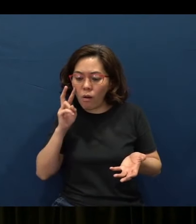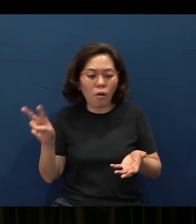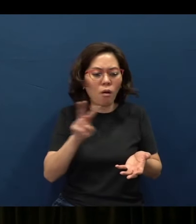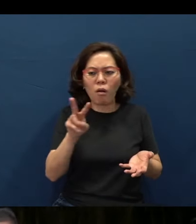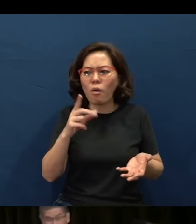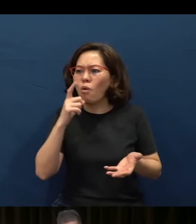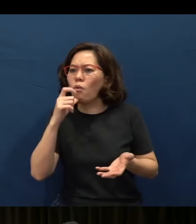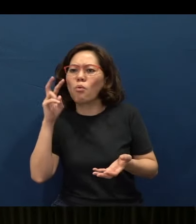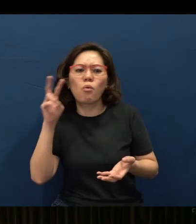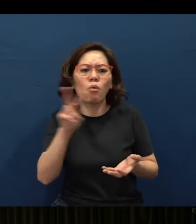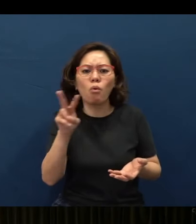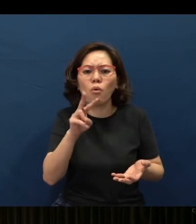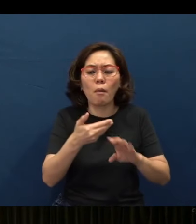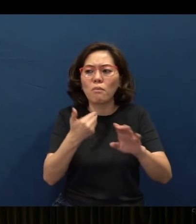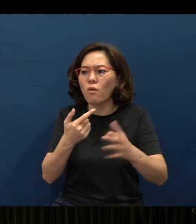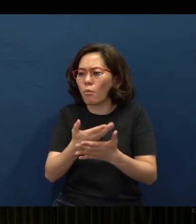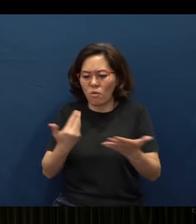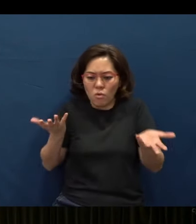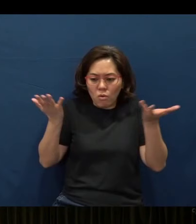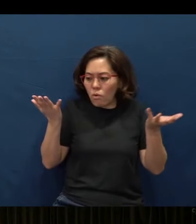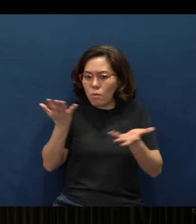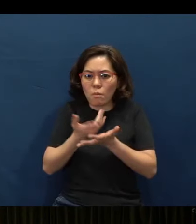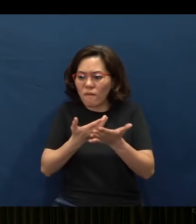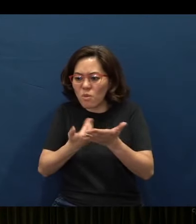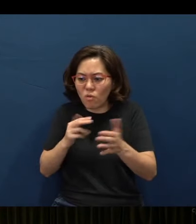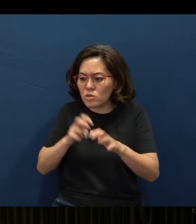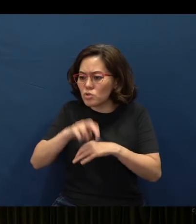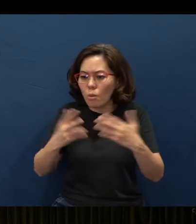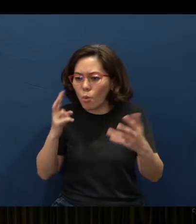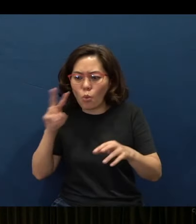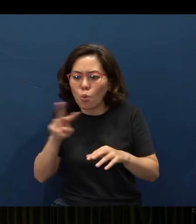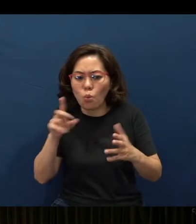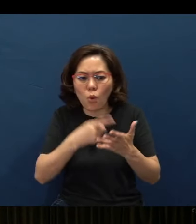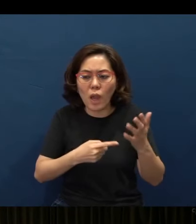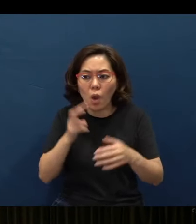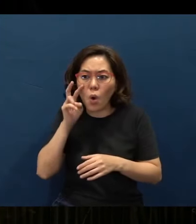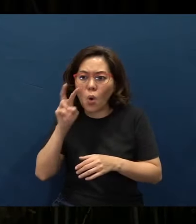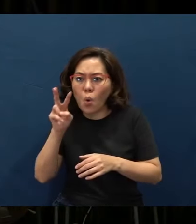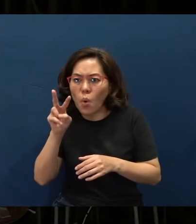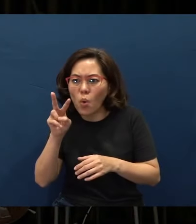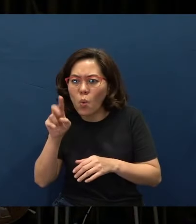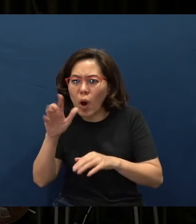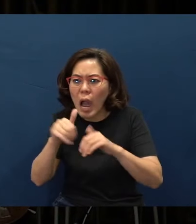who you should be looking at before jumping, what you should be looking at before you jump, how long you should wait before you jump.